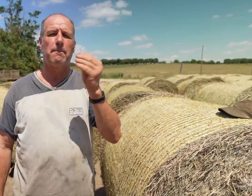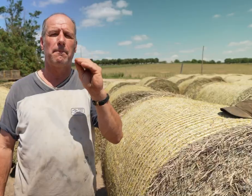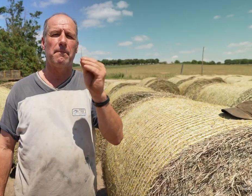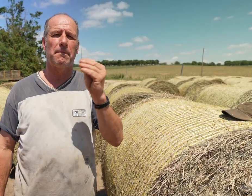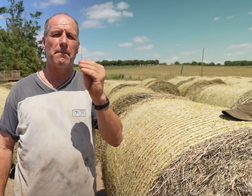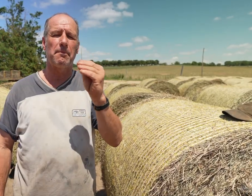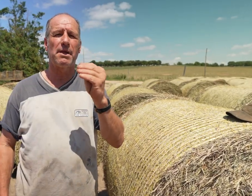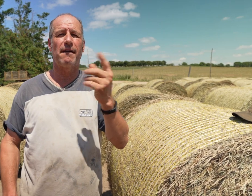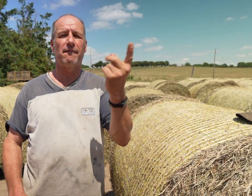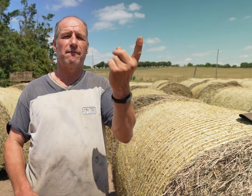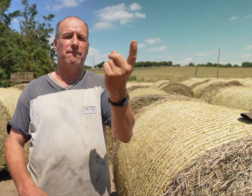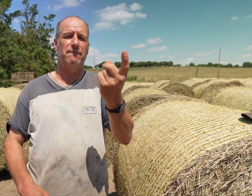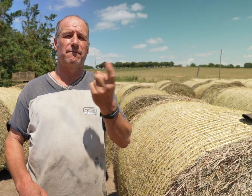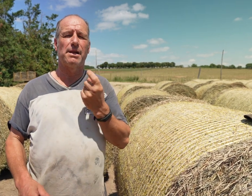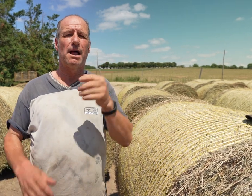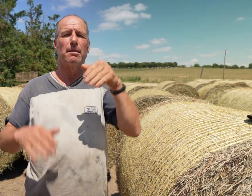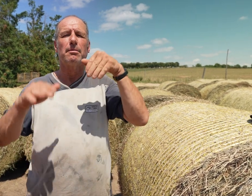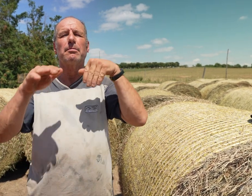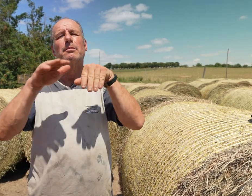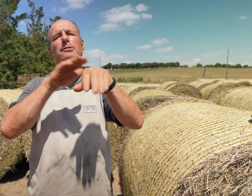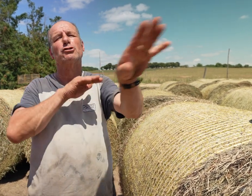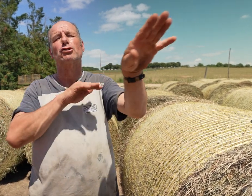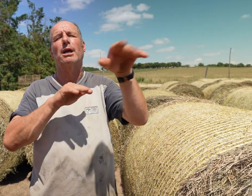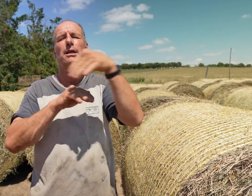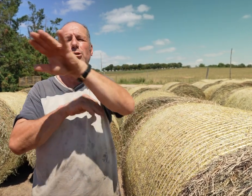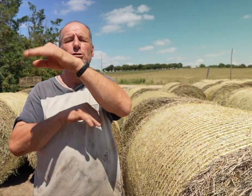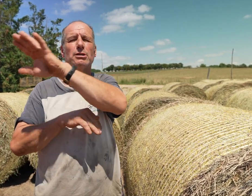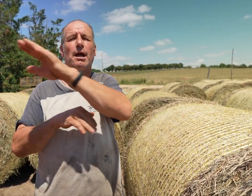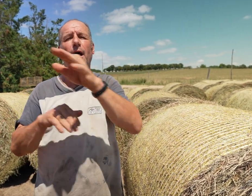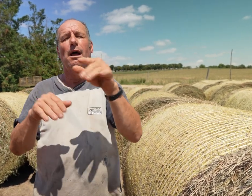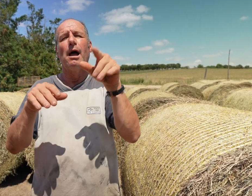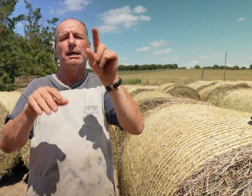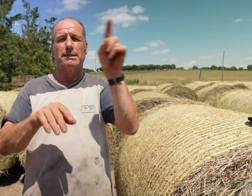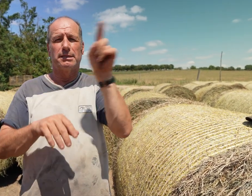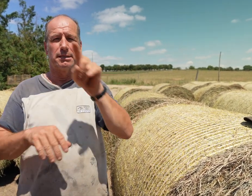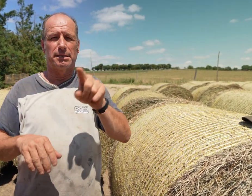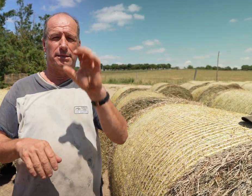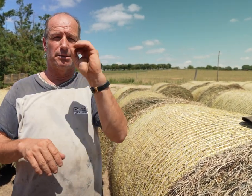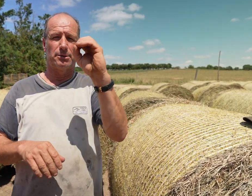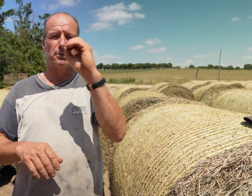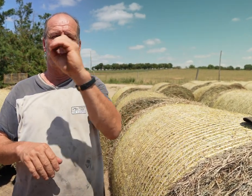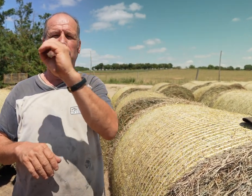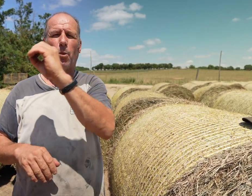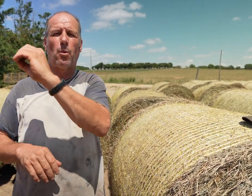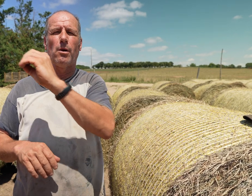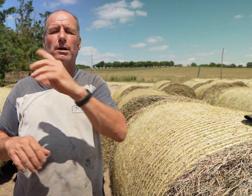The first bison came from the zoo.